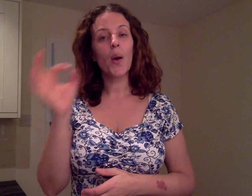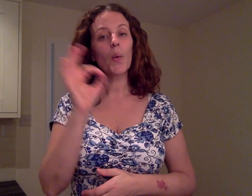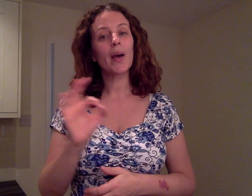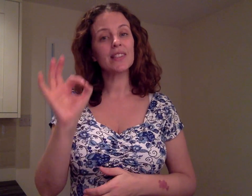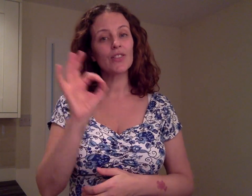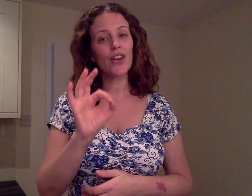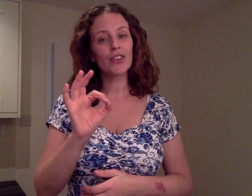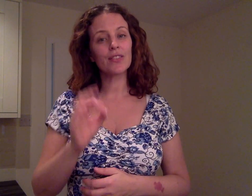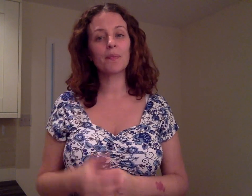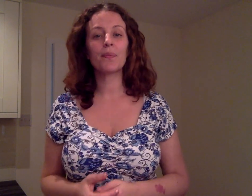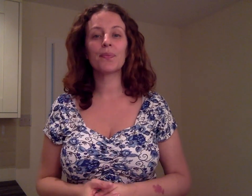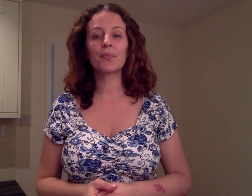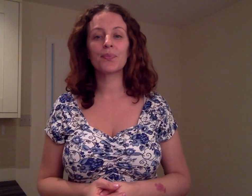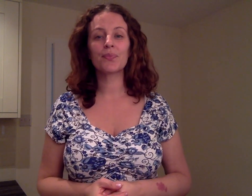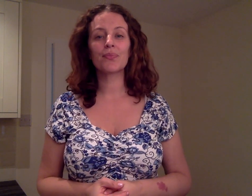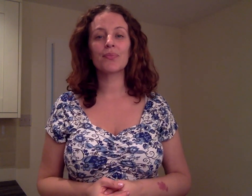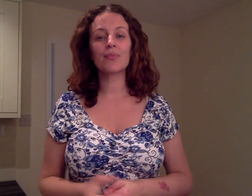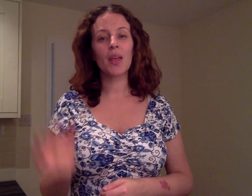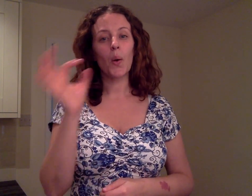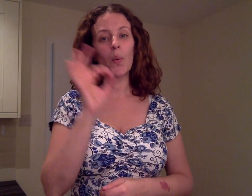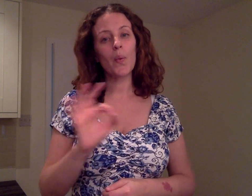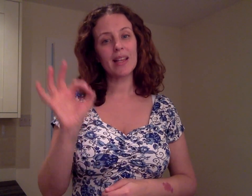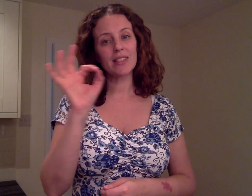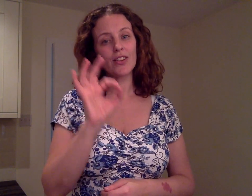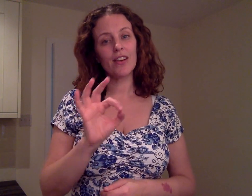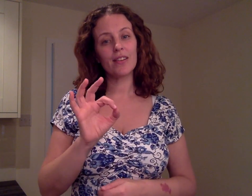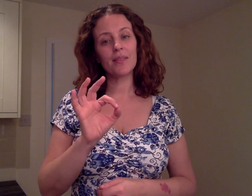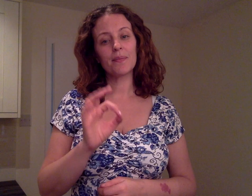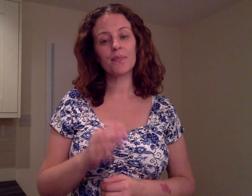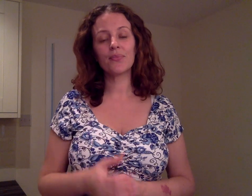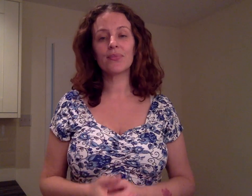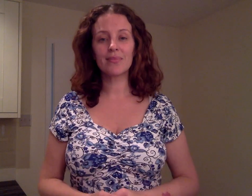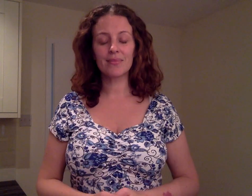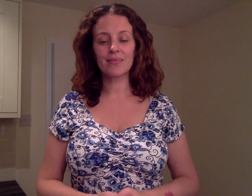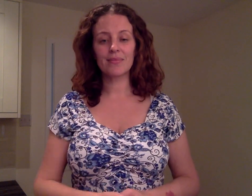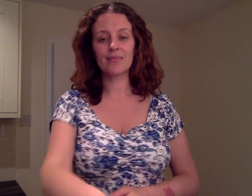QUESTION